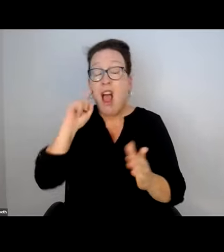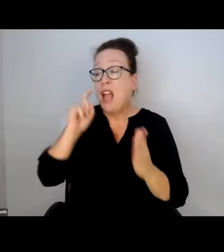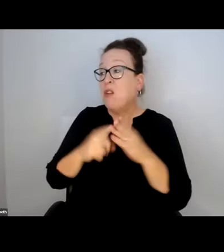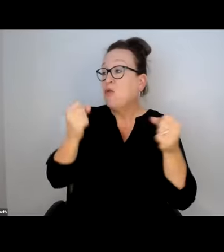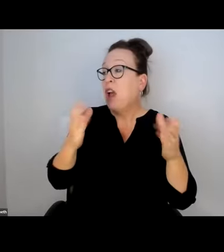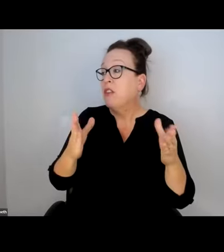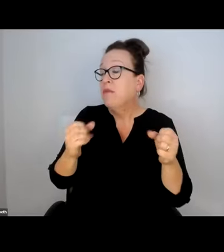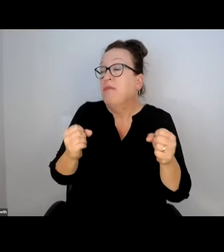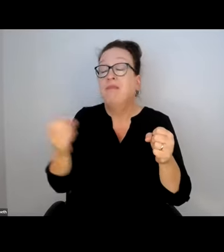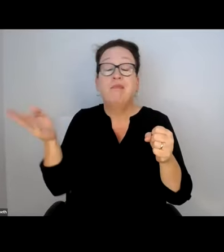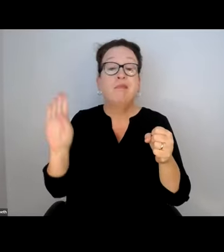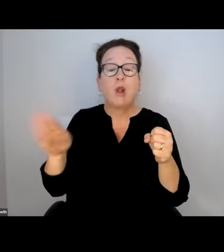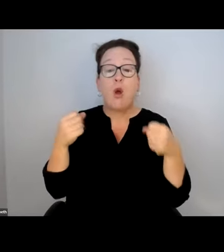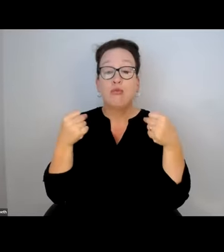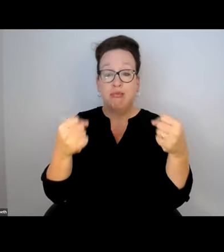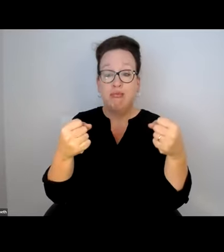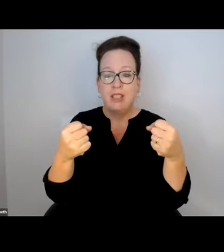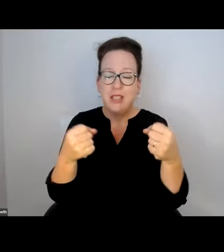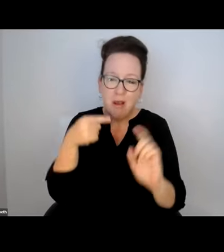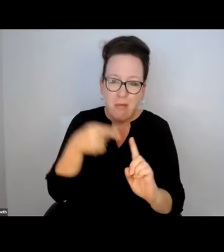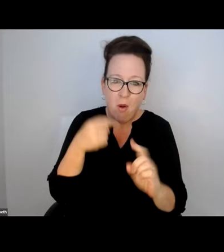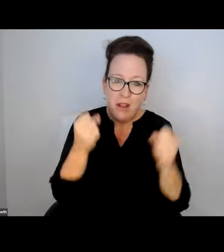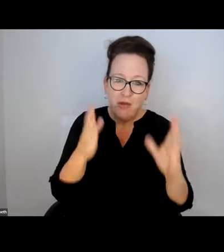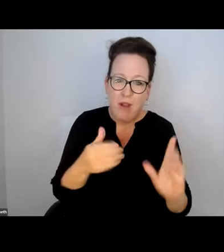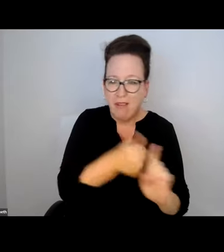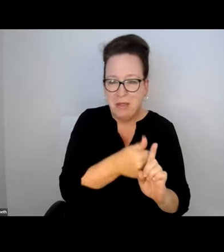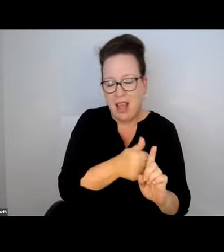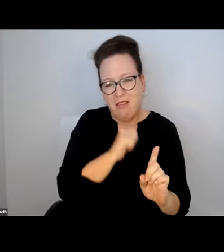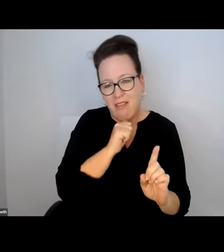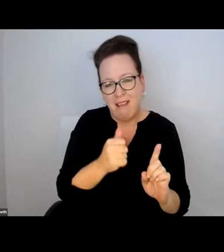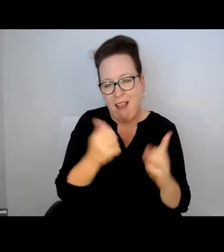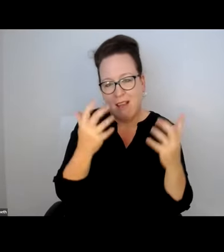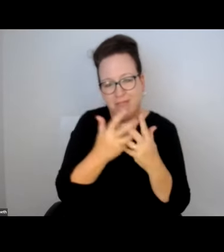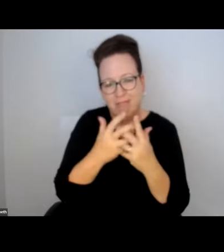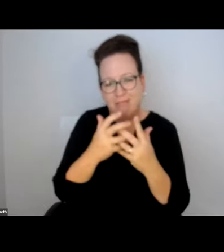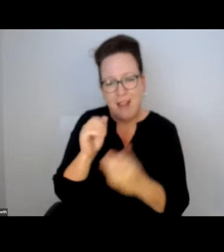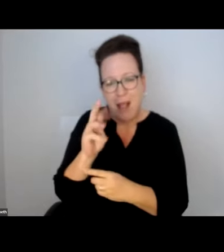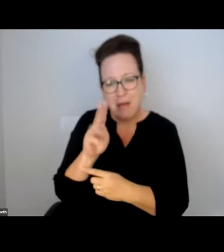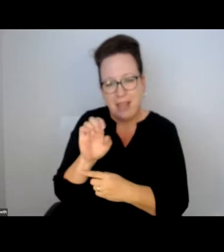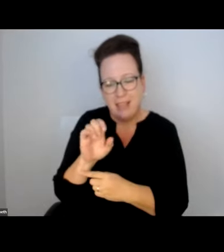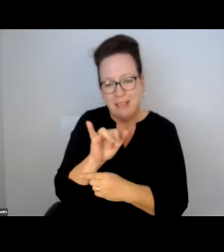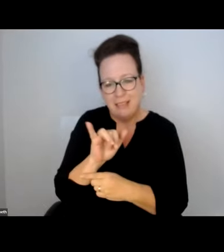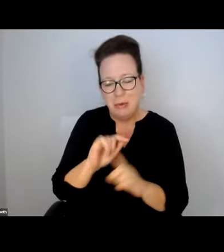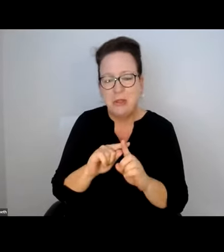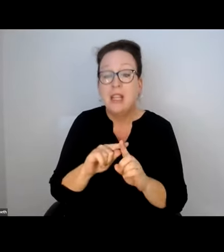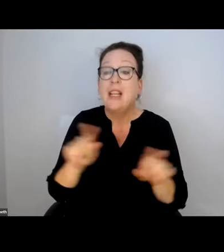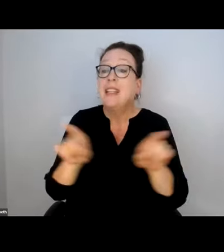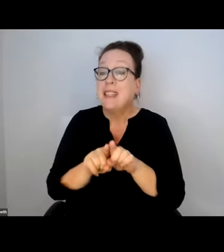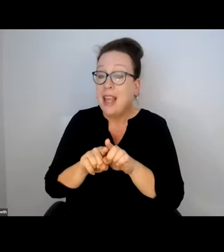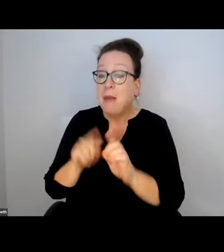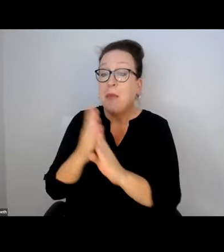BUS, THEY WILL CLOSE THE DOORS AND GO TO THE NEXT STOP. THE DRIVERS THEMSELVES ARE NOT PARTICULARLY ACCOMMODATING ALONG